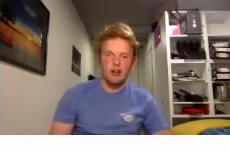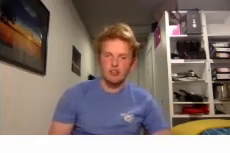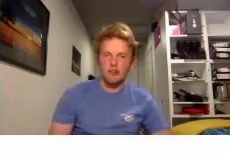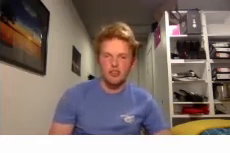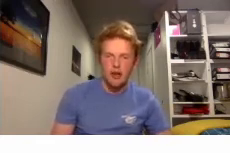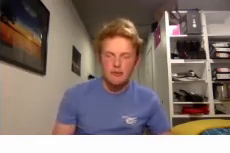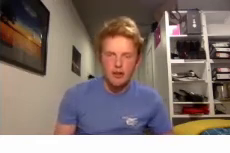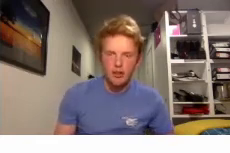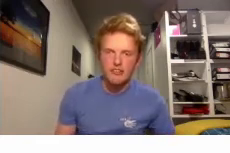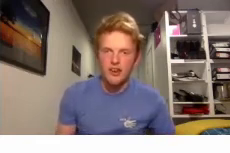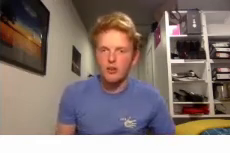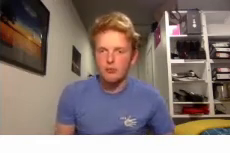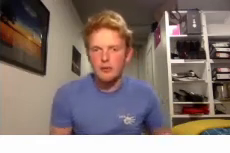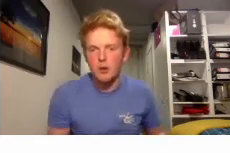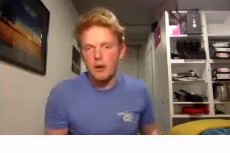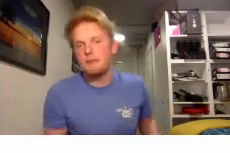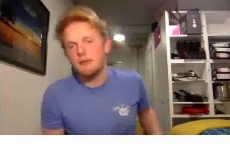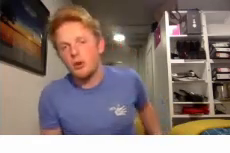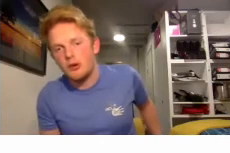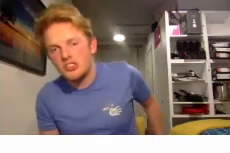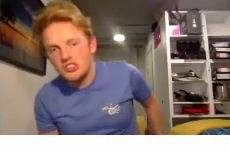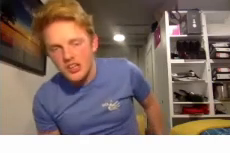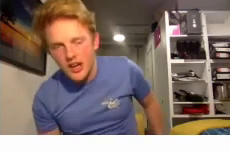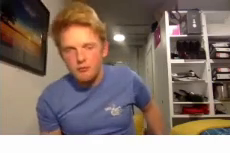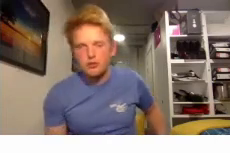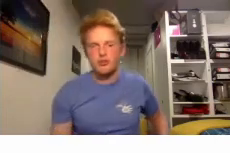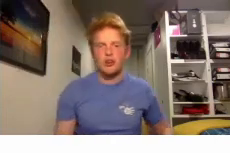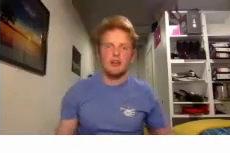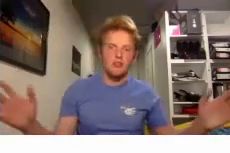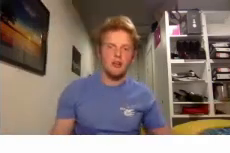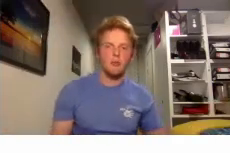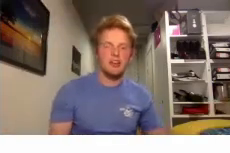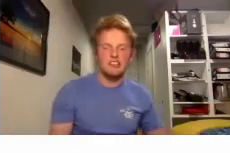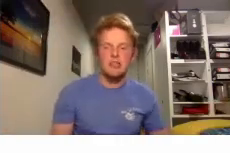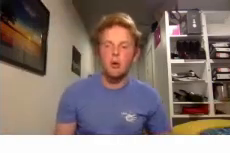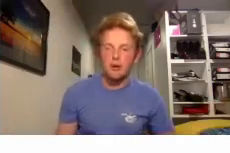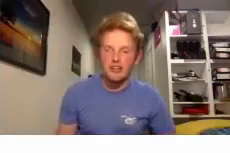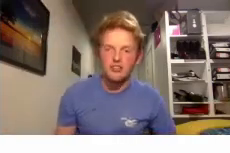something just get an idea of place when people almost and free and we can see what we can do